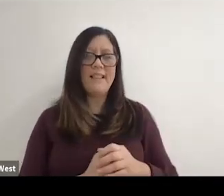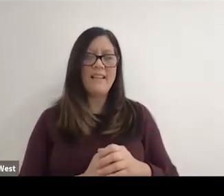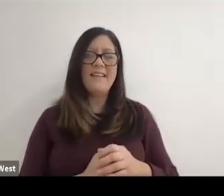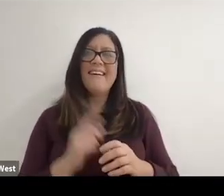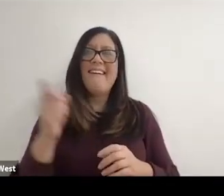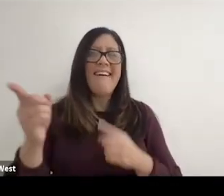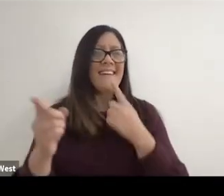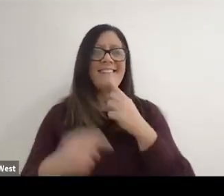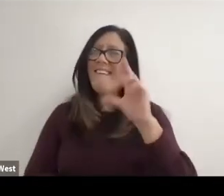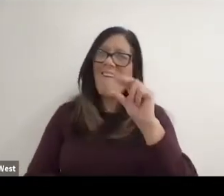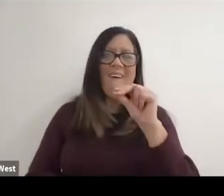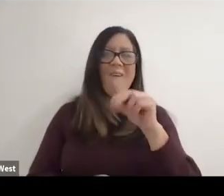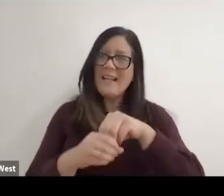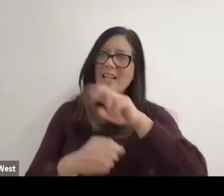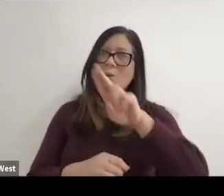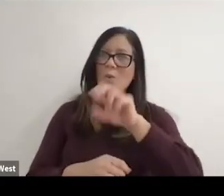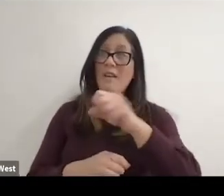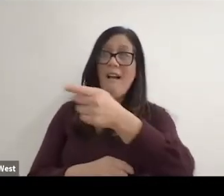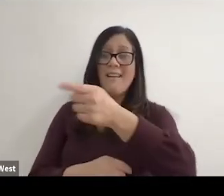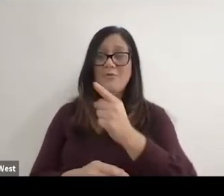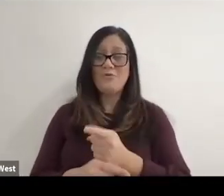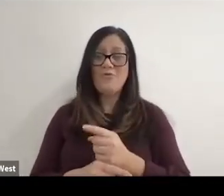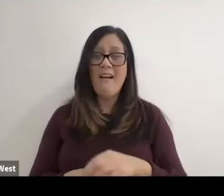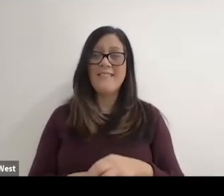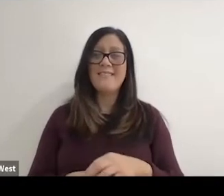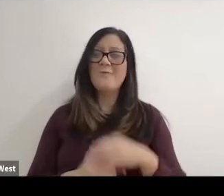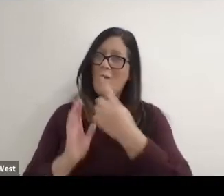it was the US, quite rightly and and corrected him live